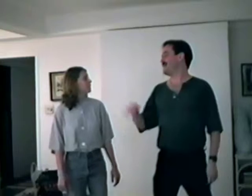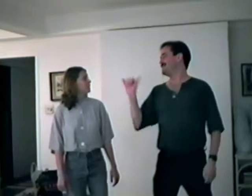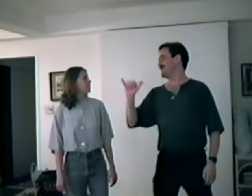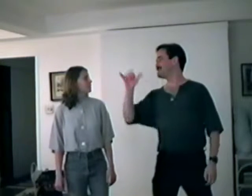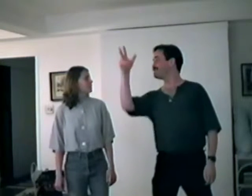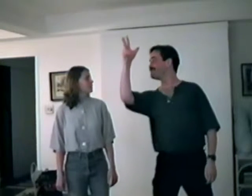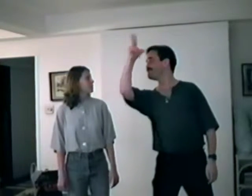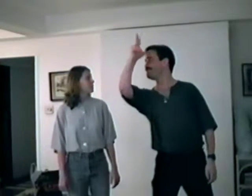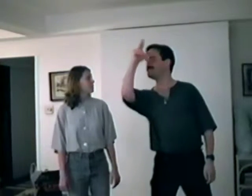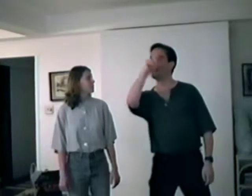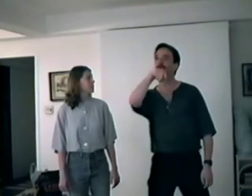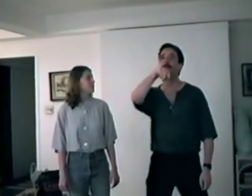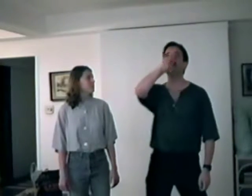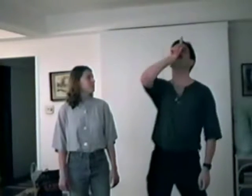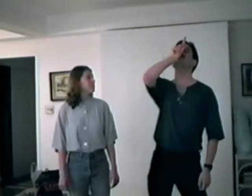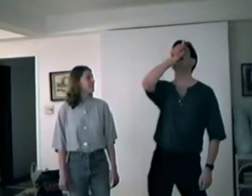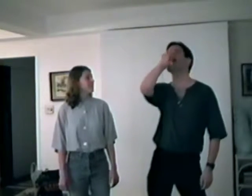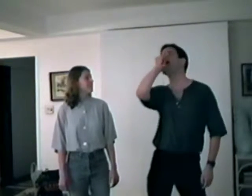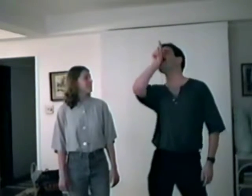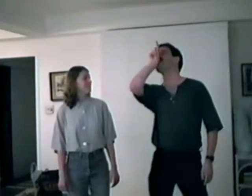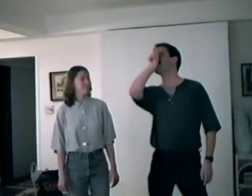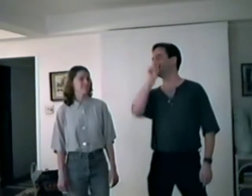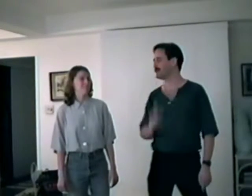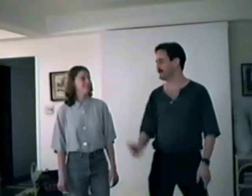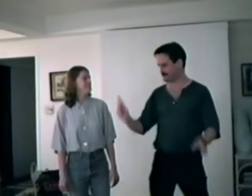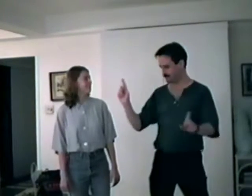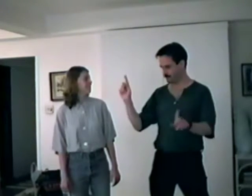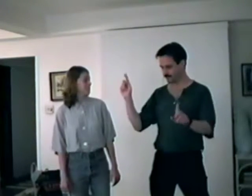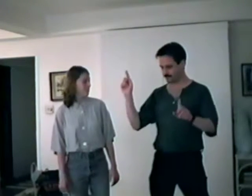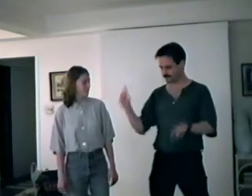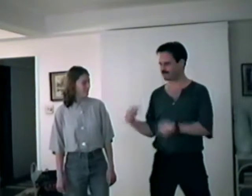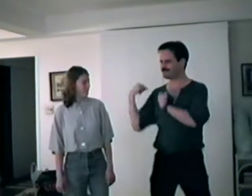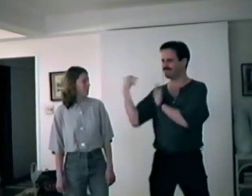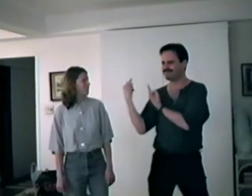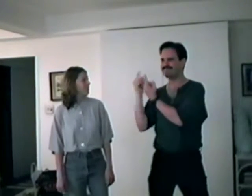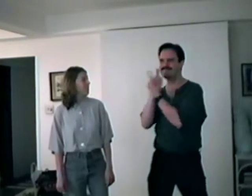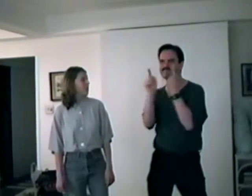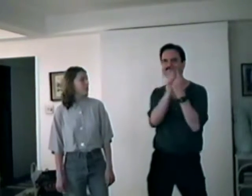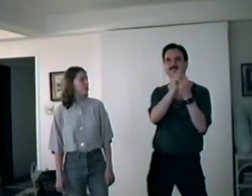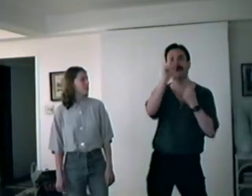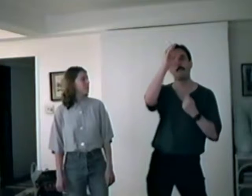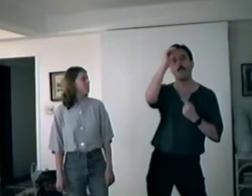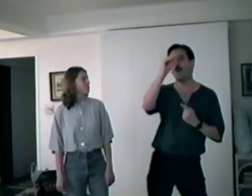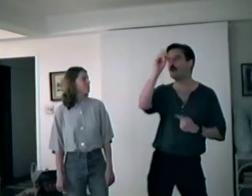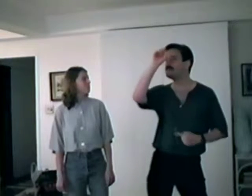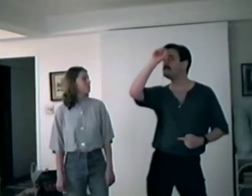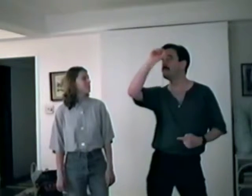I've gotta crow! (imitates crow) I'm just the cleverest fellow